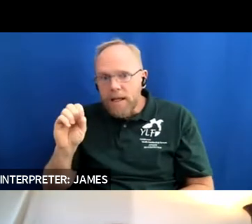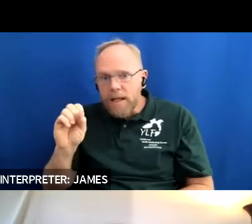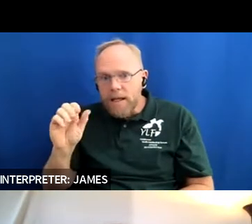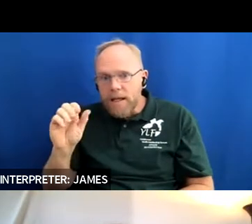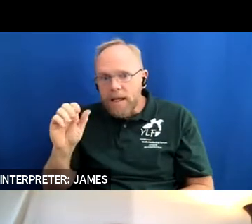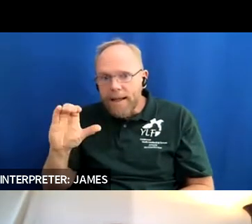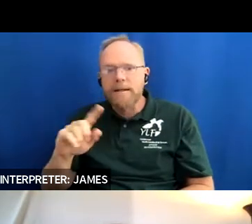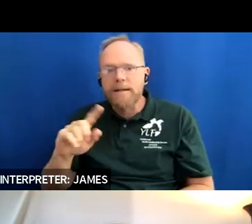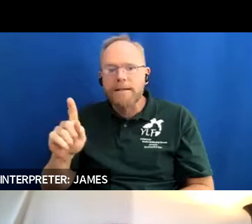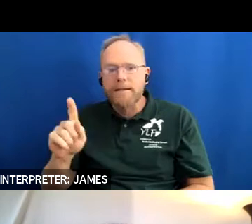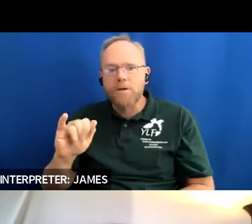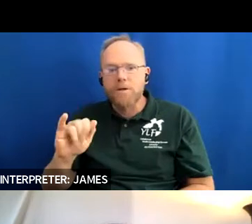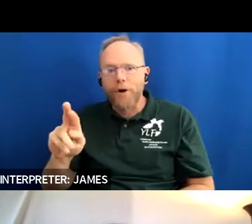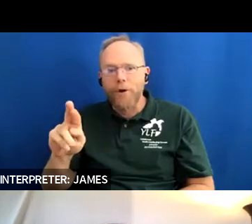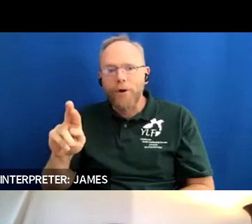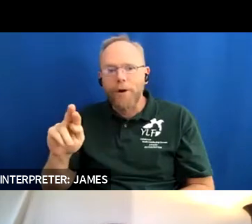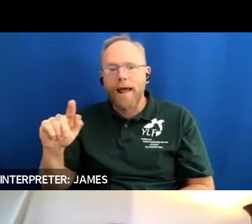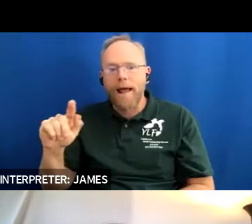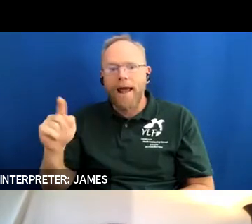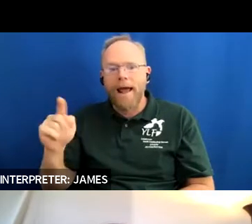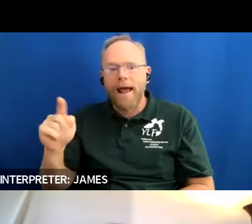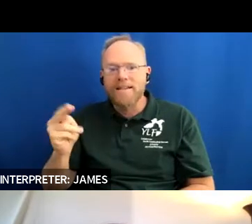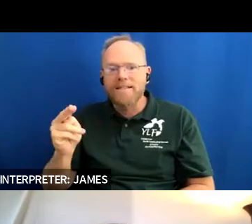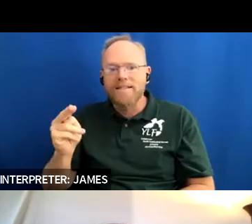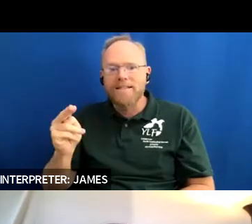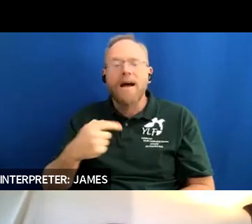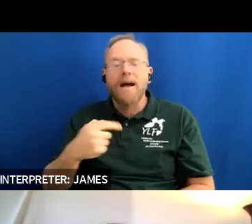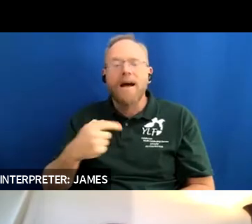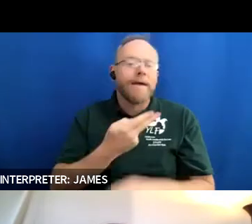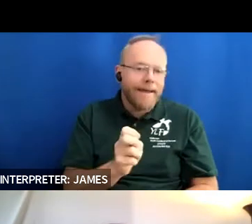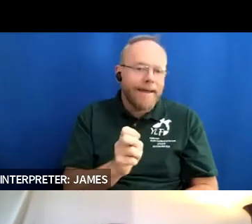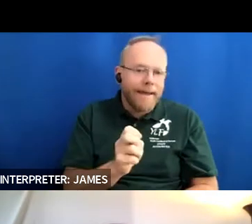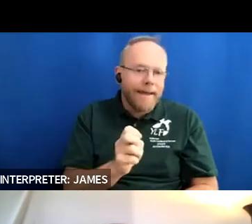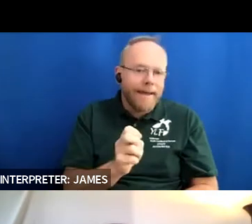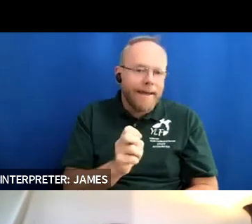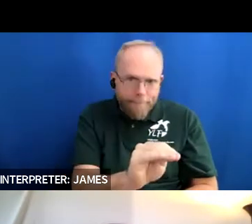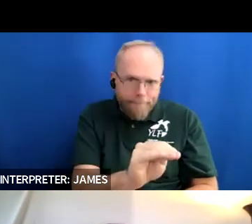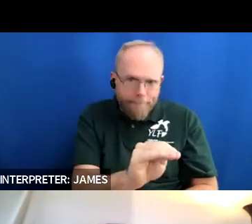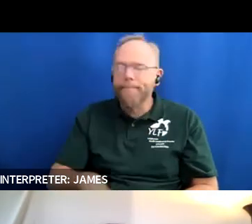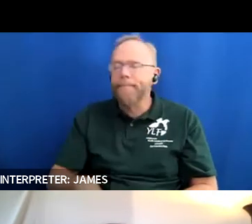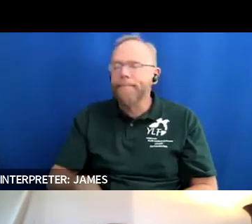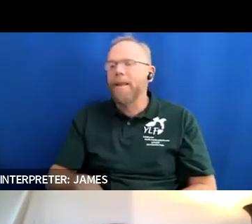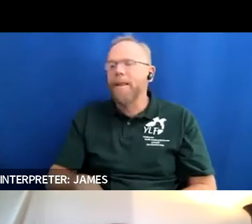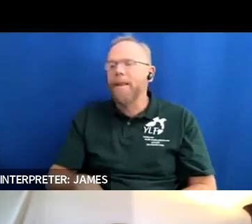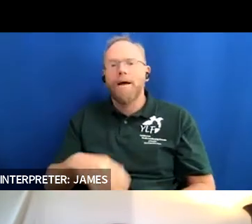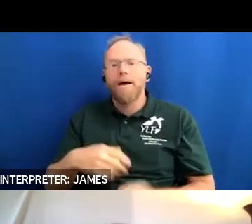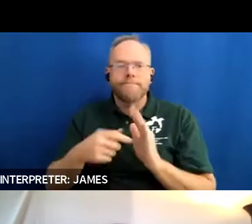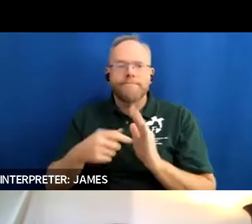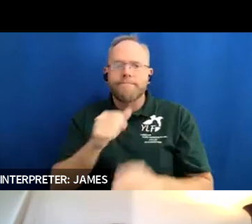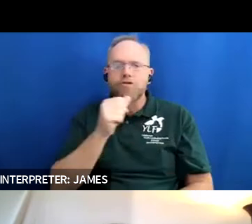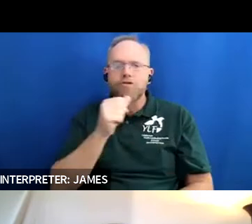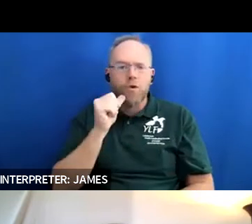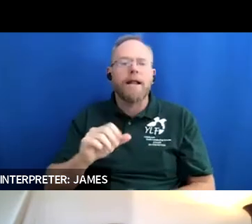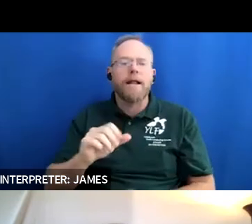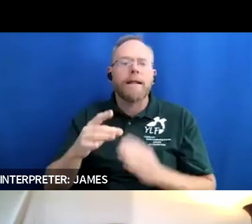i am a i use he him pronouns i am representing the arizona youth leadership forum i graduated in